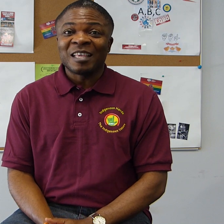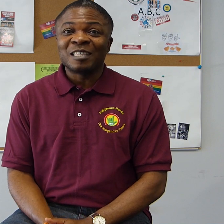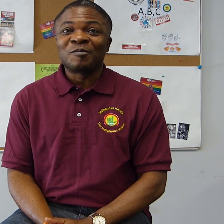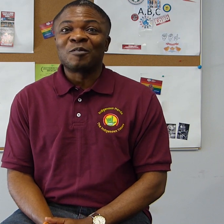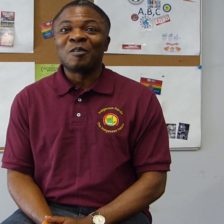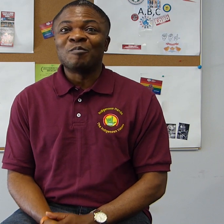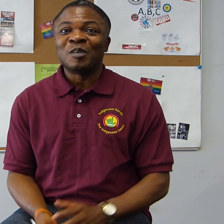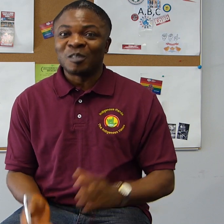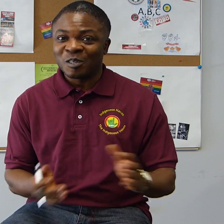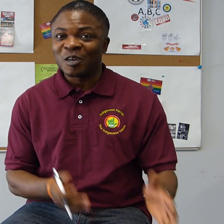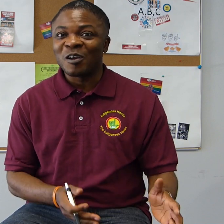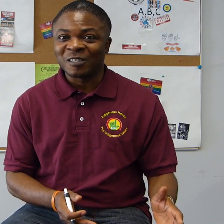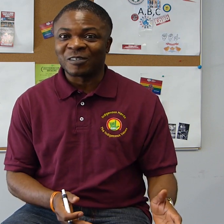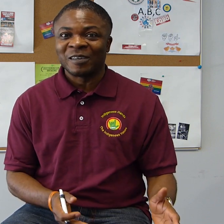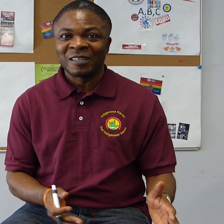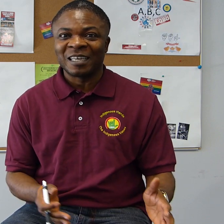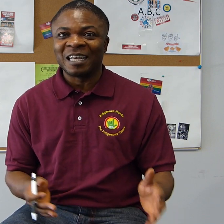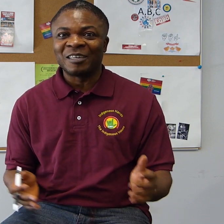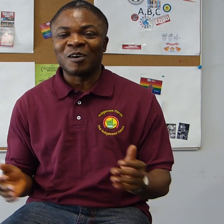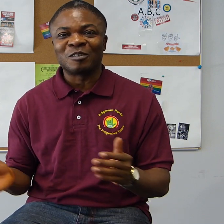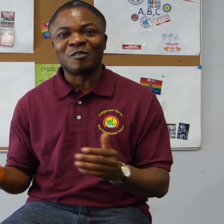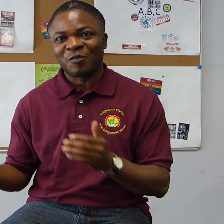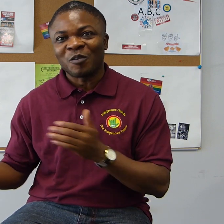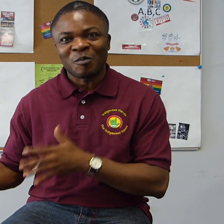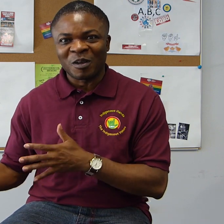at this from the social construct, also from the